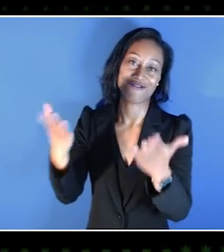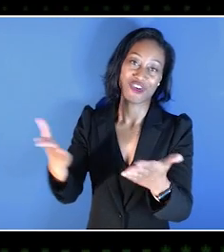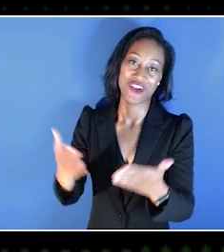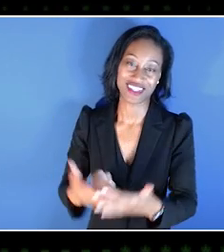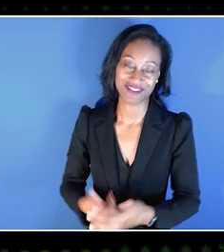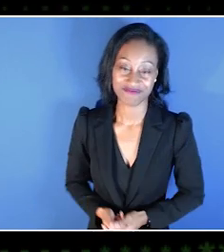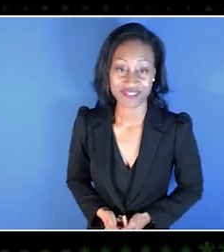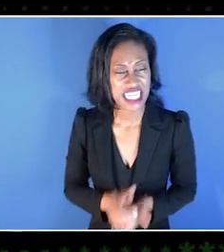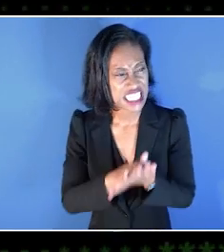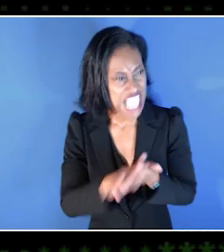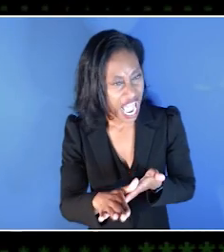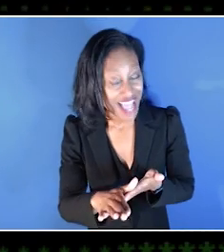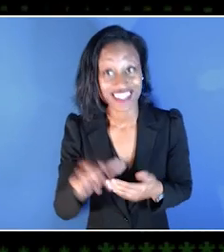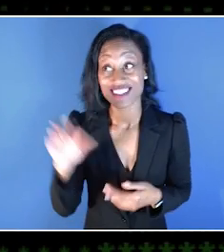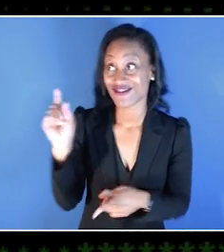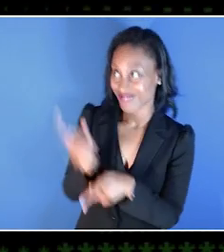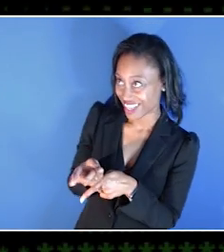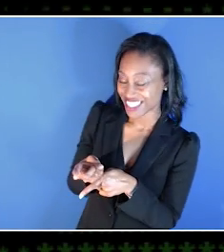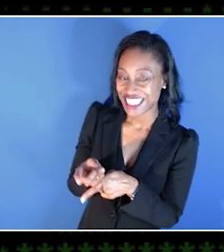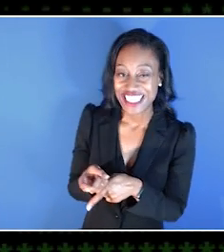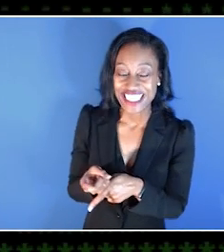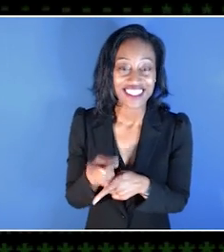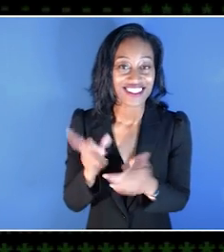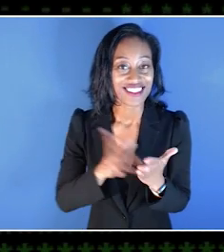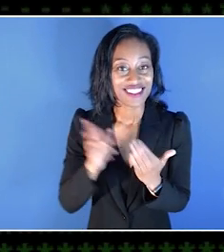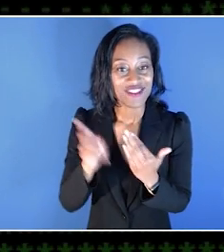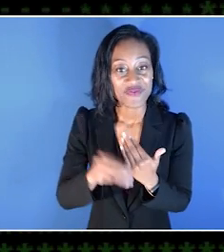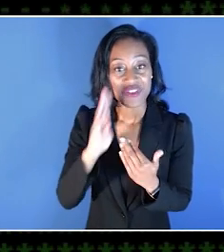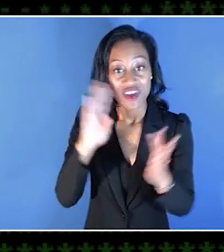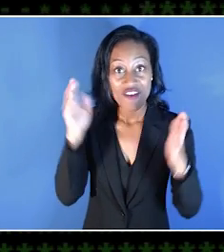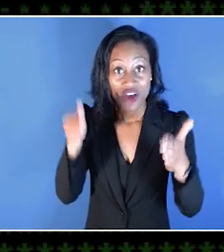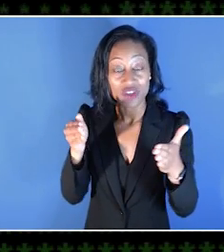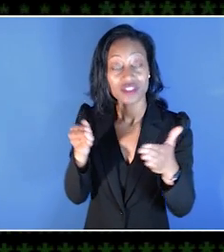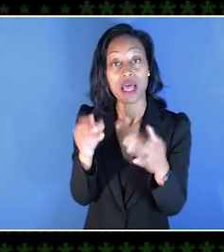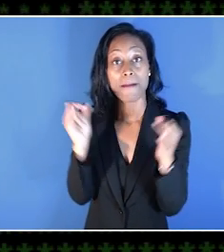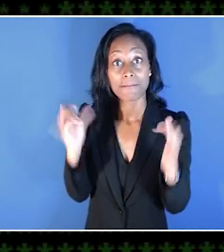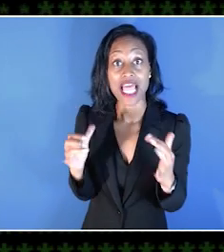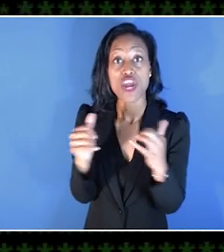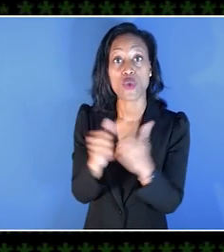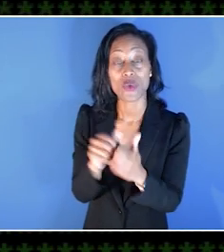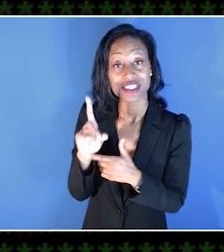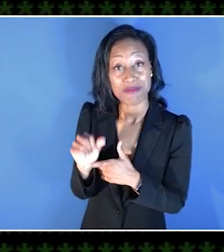Nice! -Right. So the program will focus on player with disability feedback.